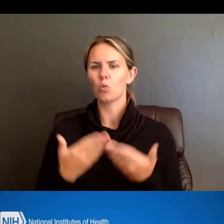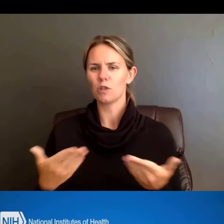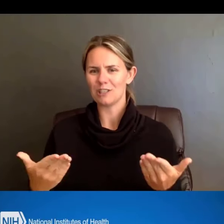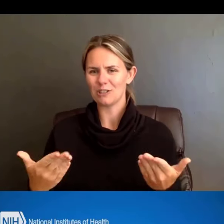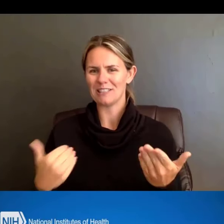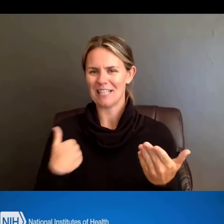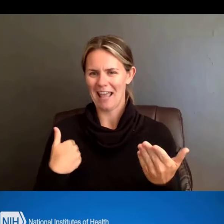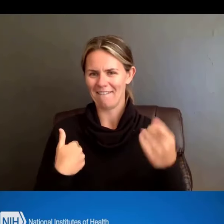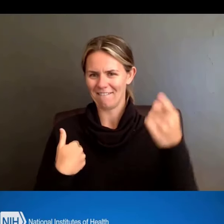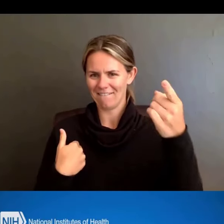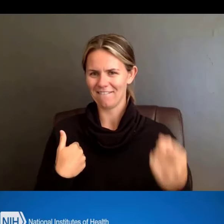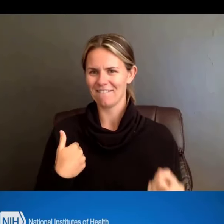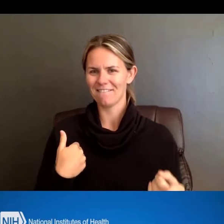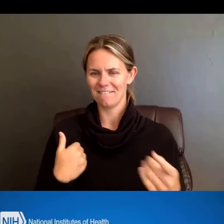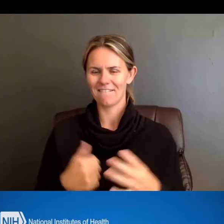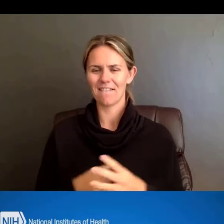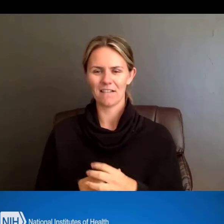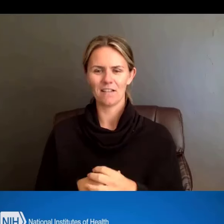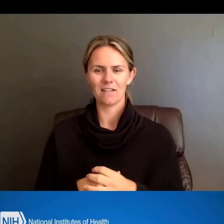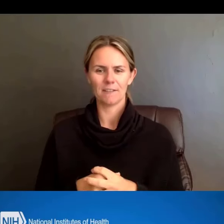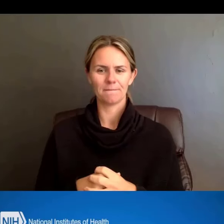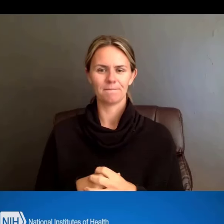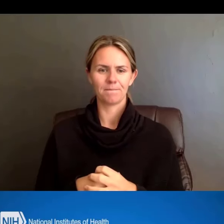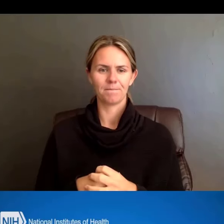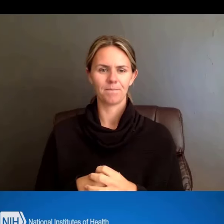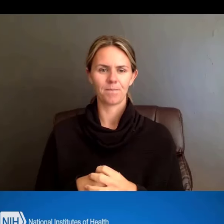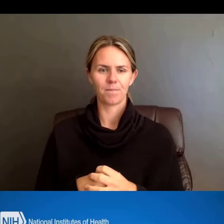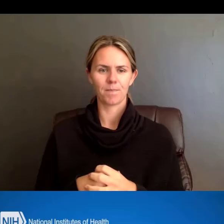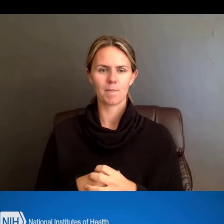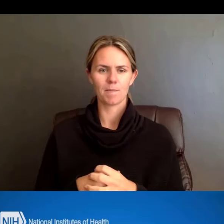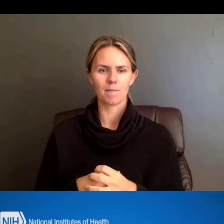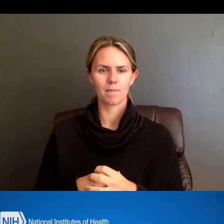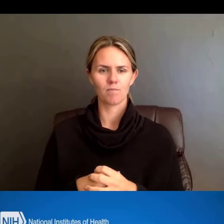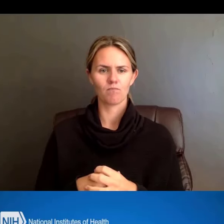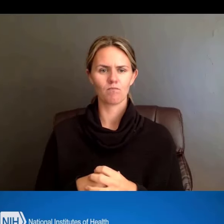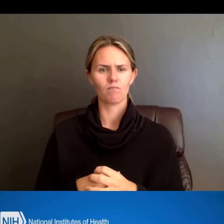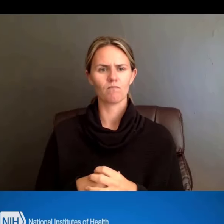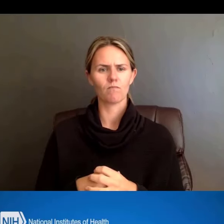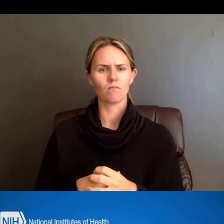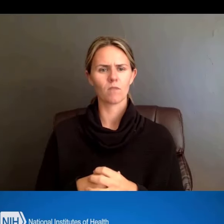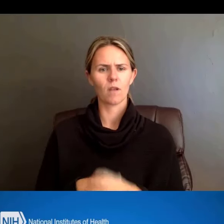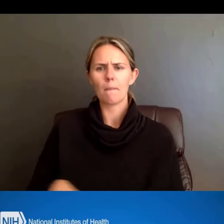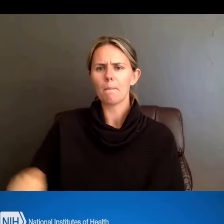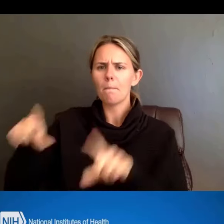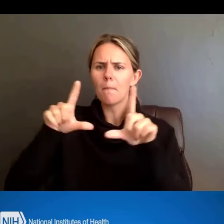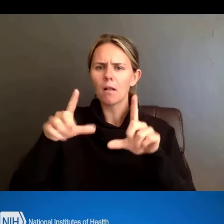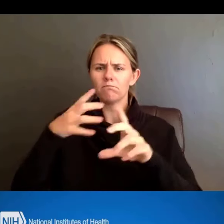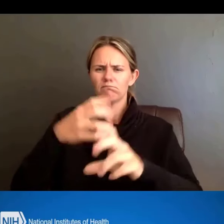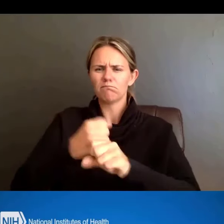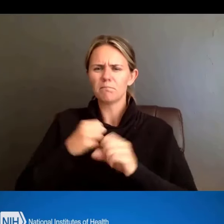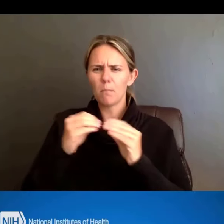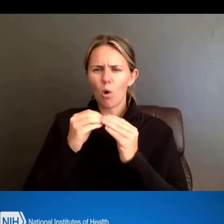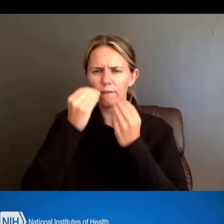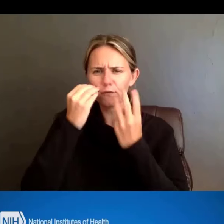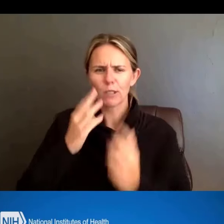that are available to the public. So, where can you go to receive more information about updates to training grants?